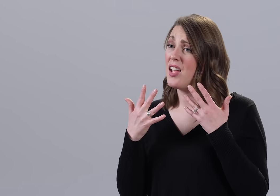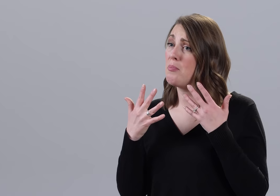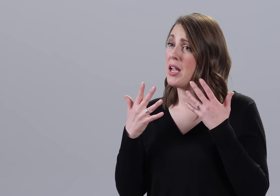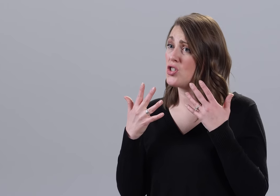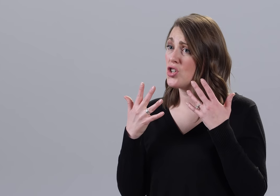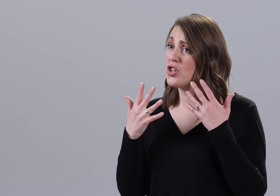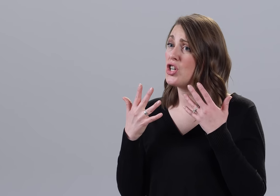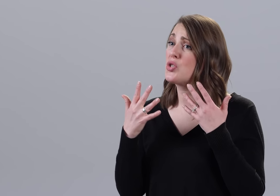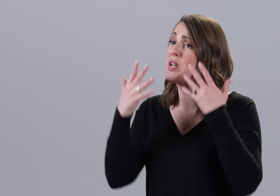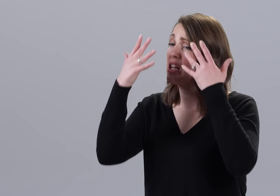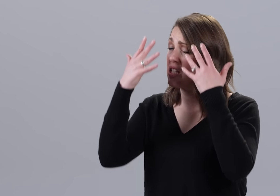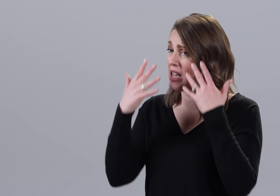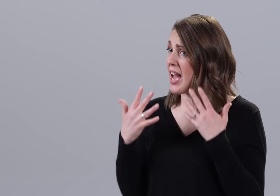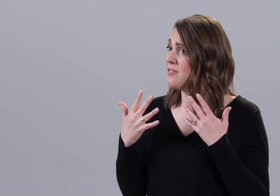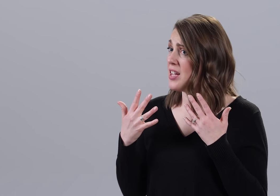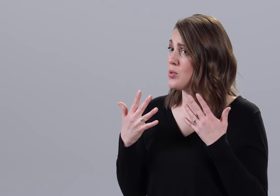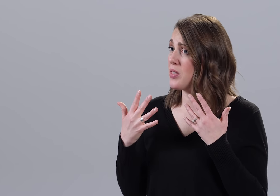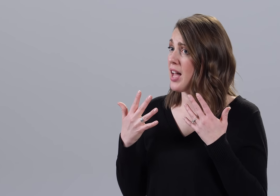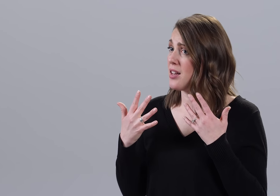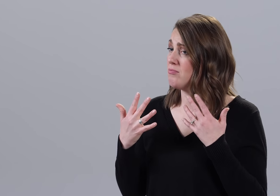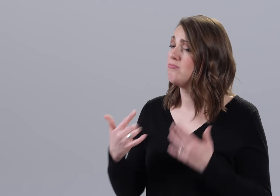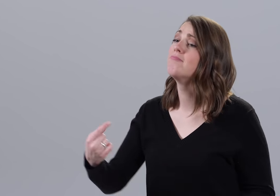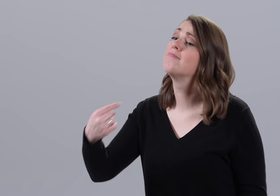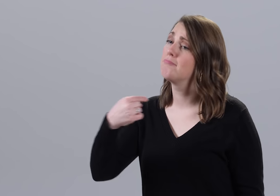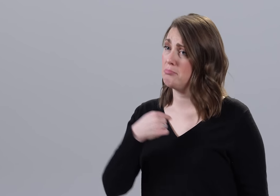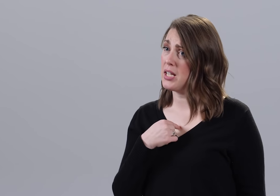And make sure you're doing a sad face with that me.